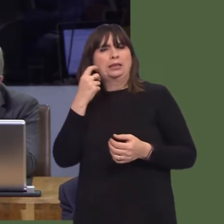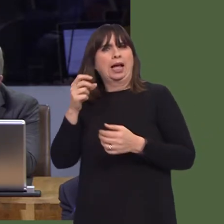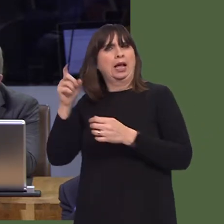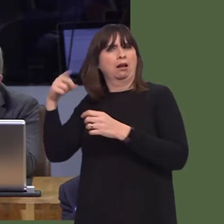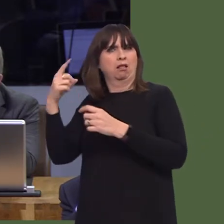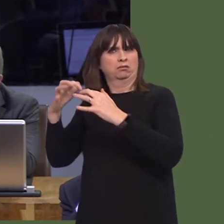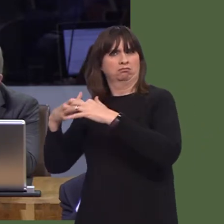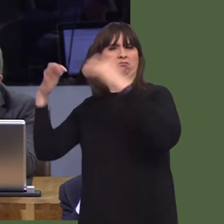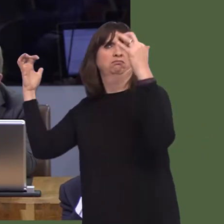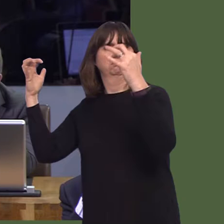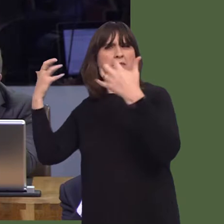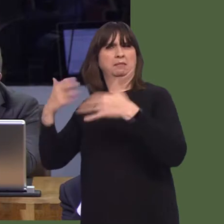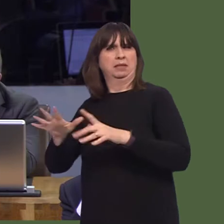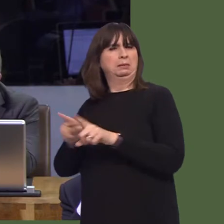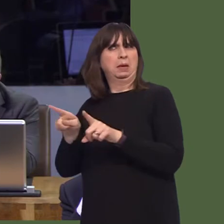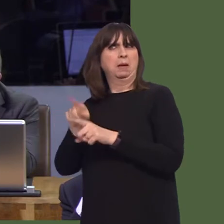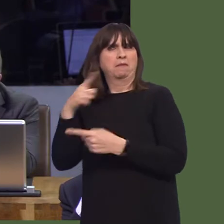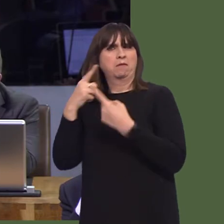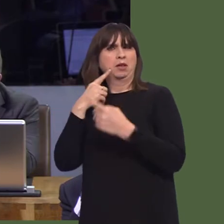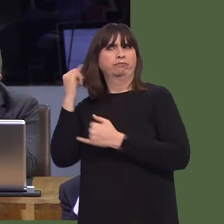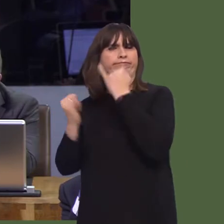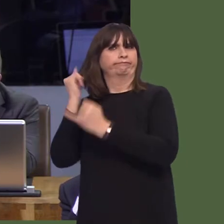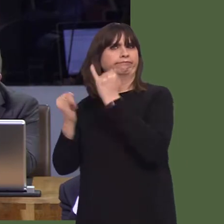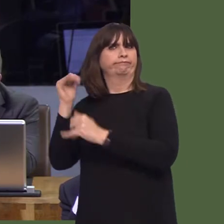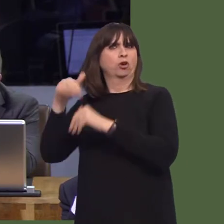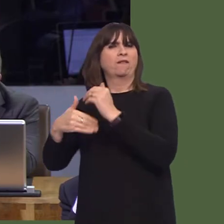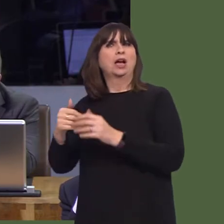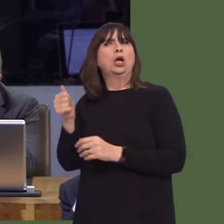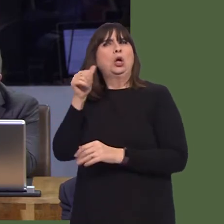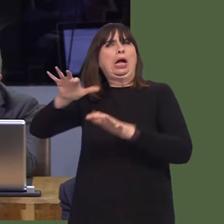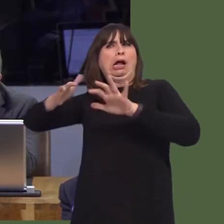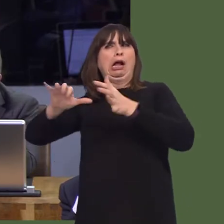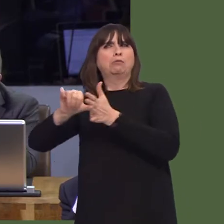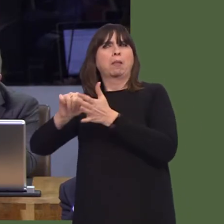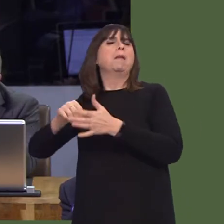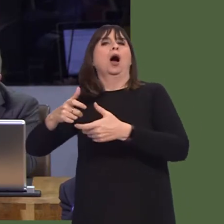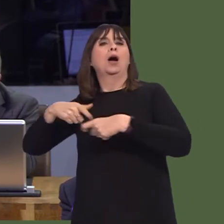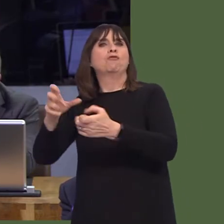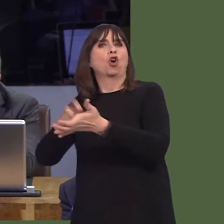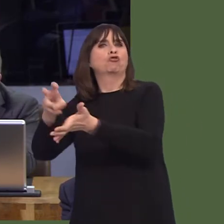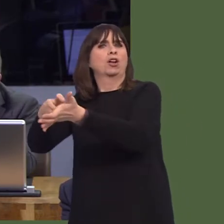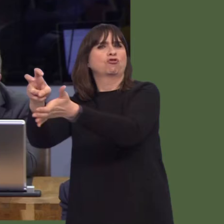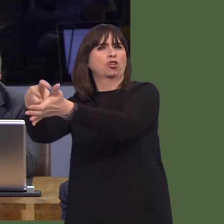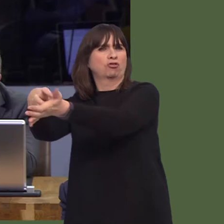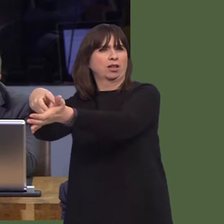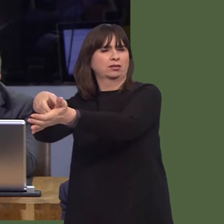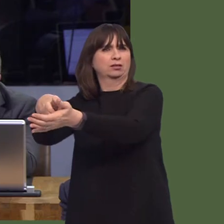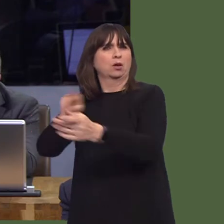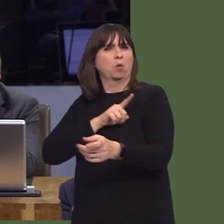People serving on the front line claim to be at breaking point as a result of some of the pressures that are being put upon them.